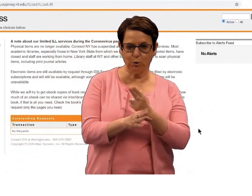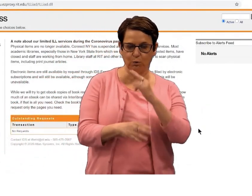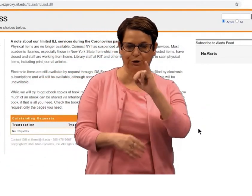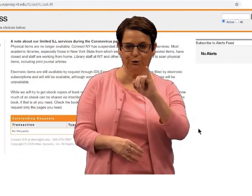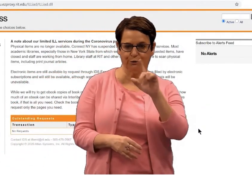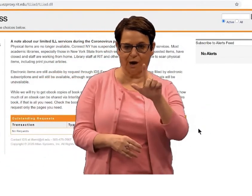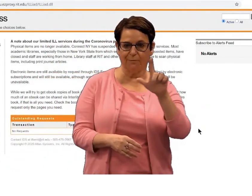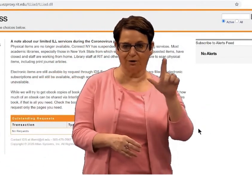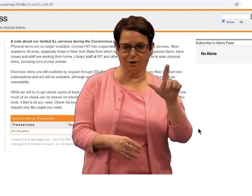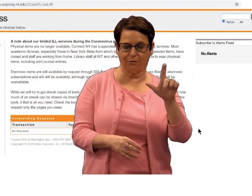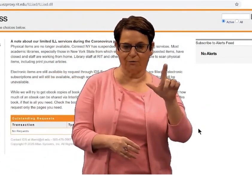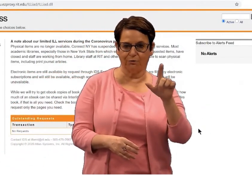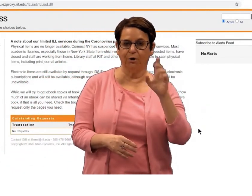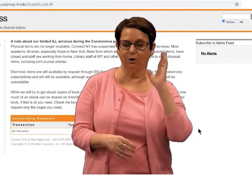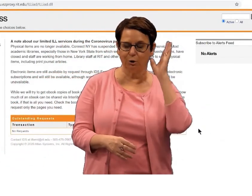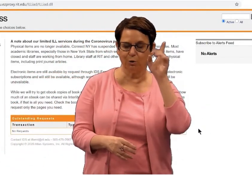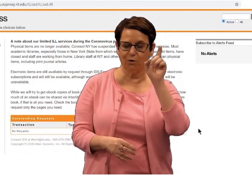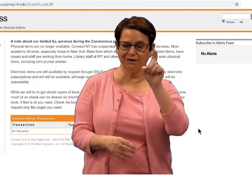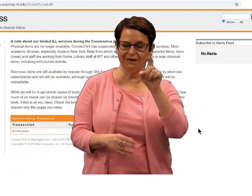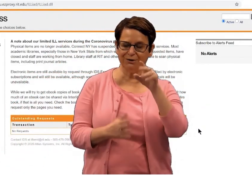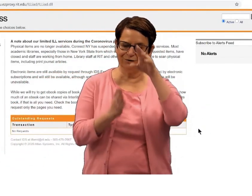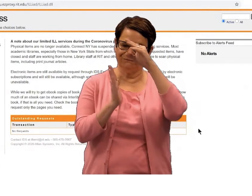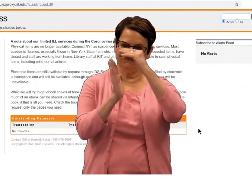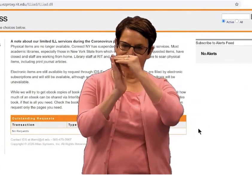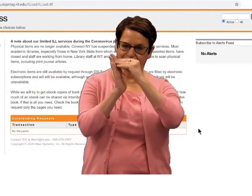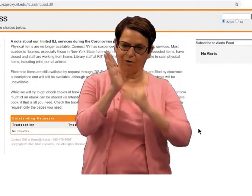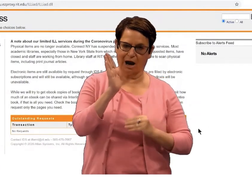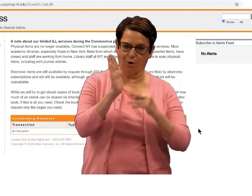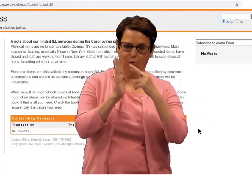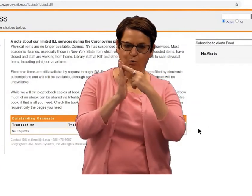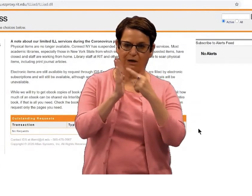If you've not yet used ILL, you will